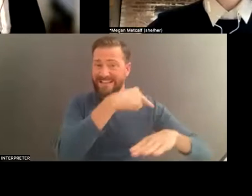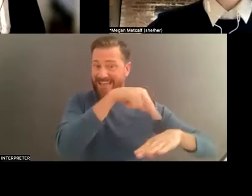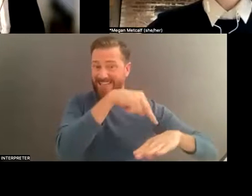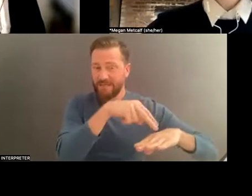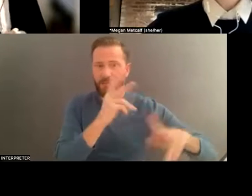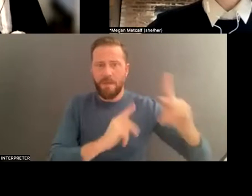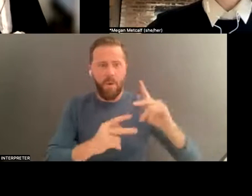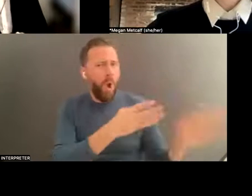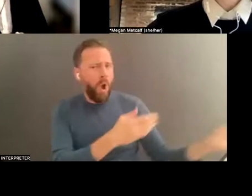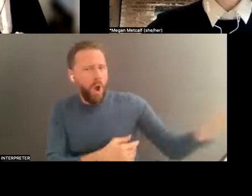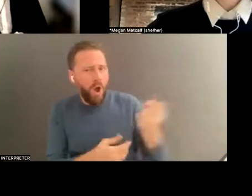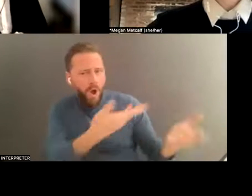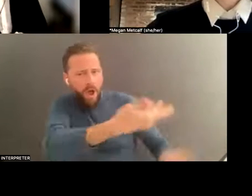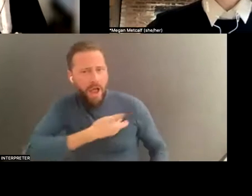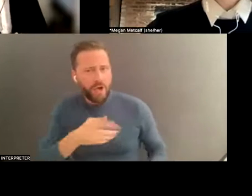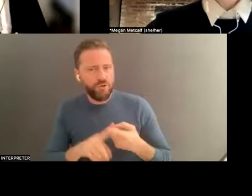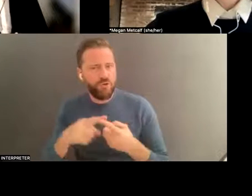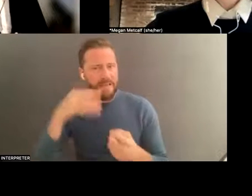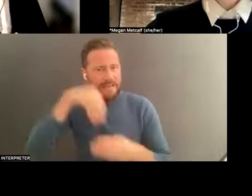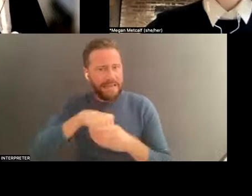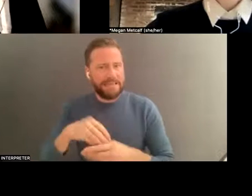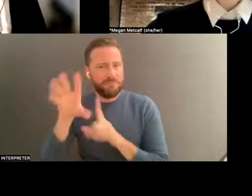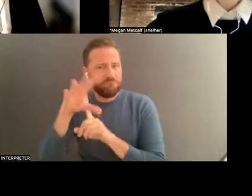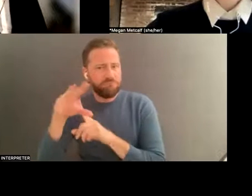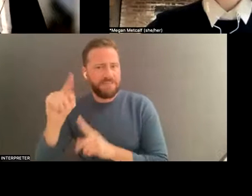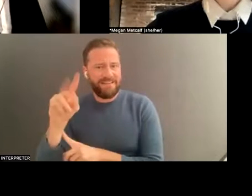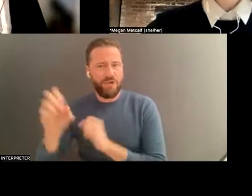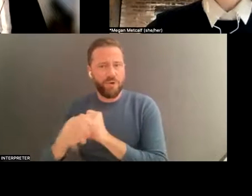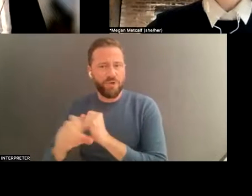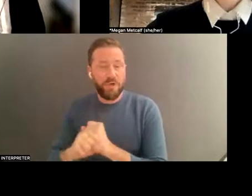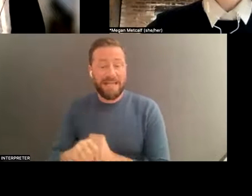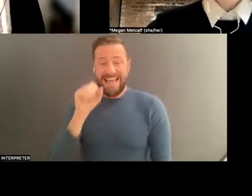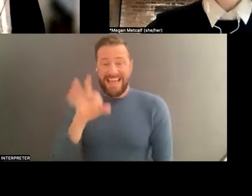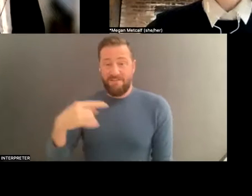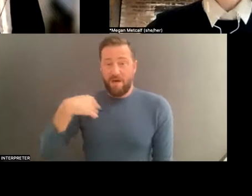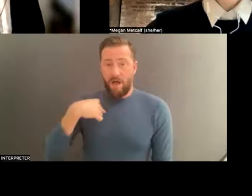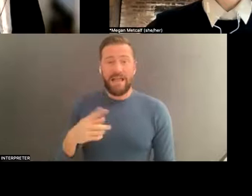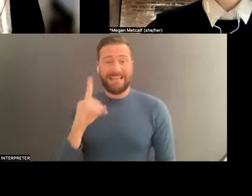for a commercial, I would get kicked out, or we're going in a different direction